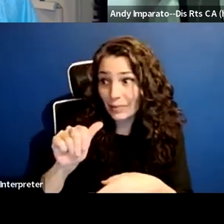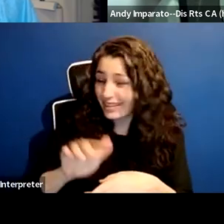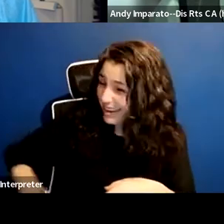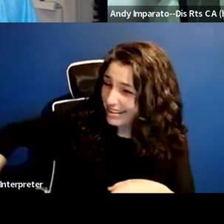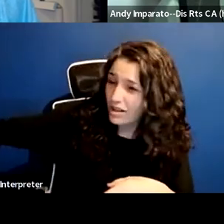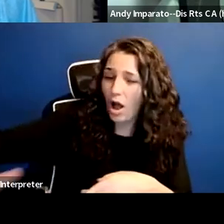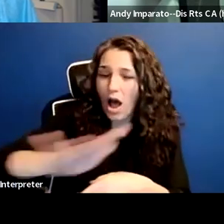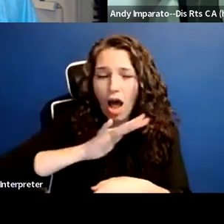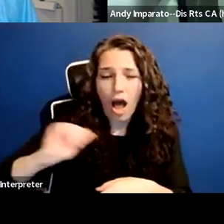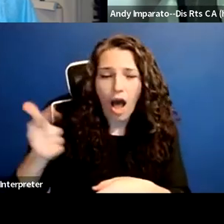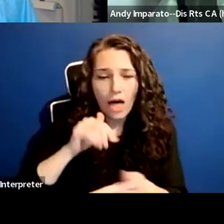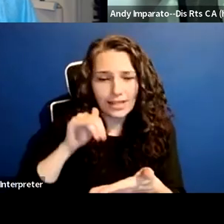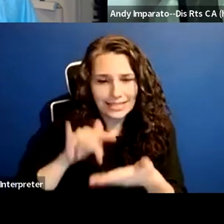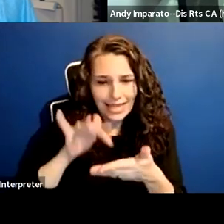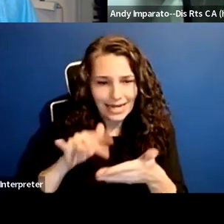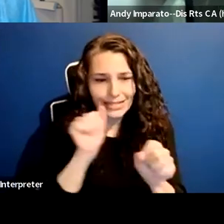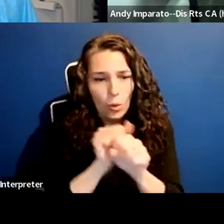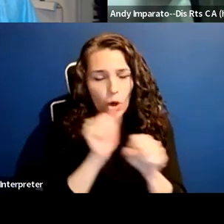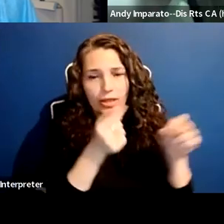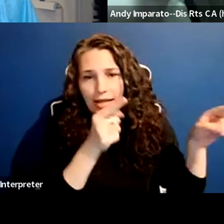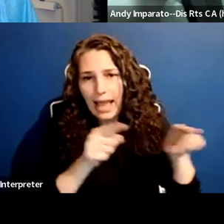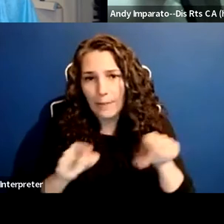and work that's going on, not only in the health care field